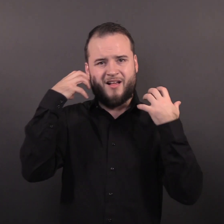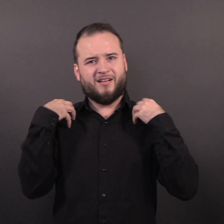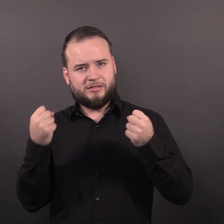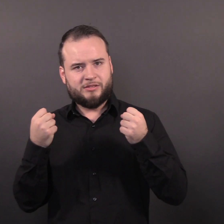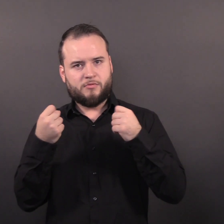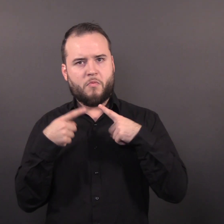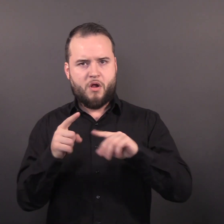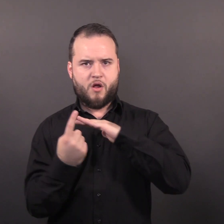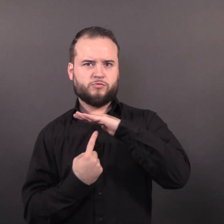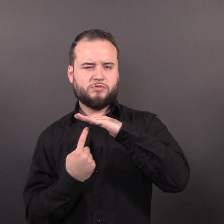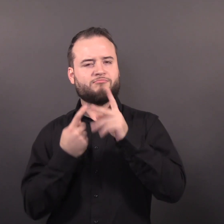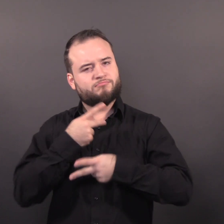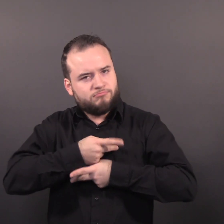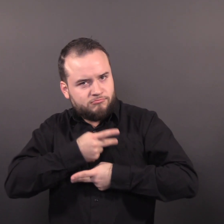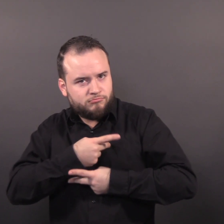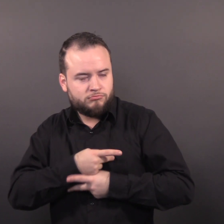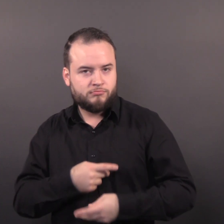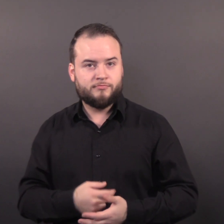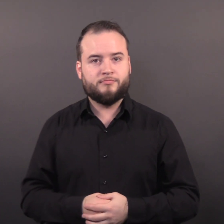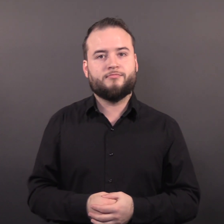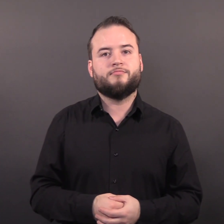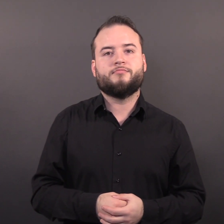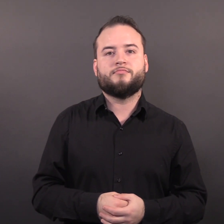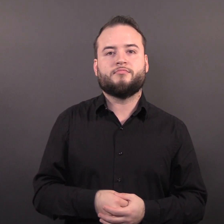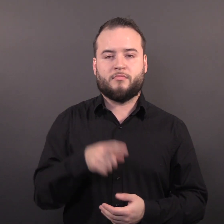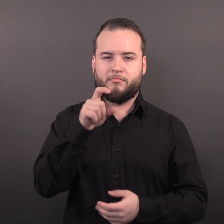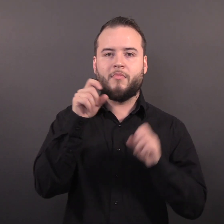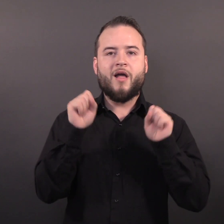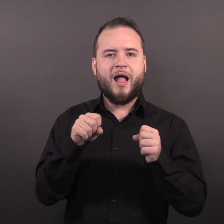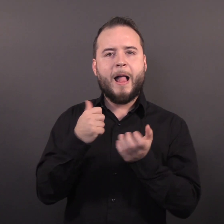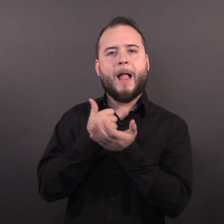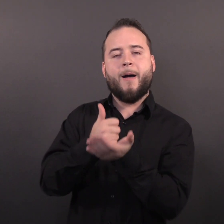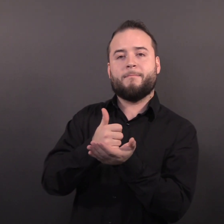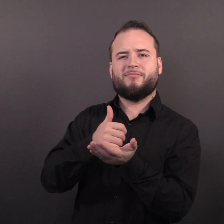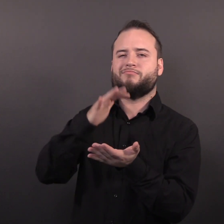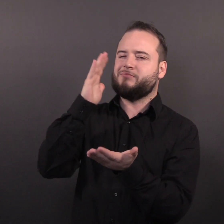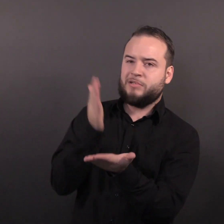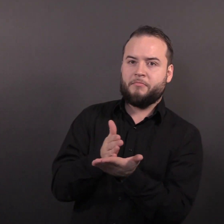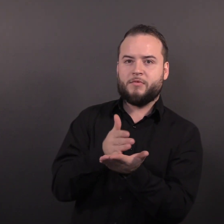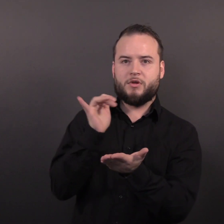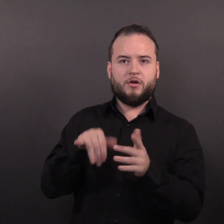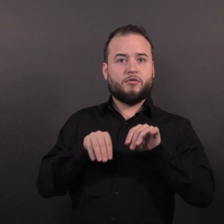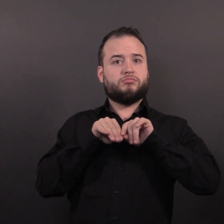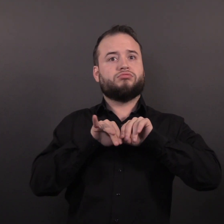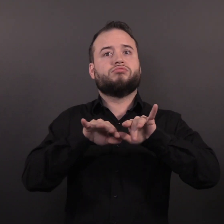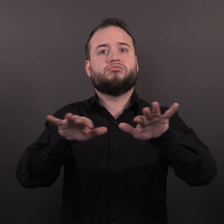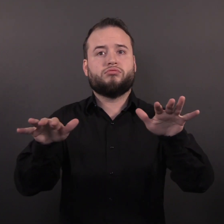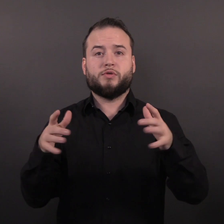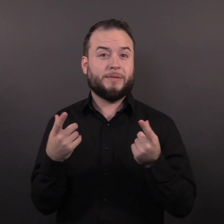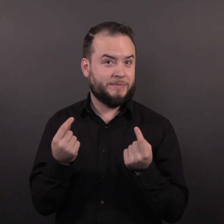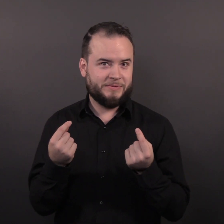You can help to stop this outbreak by: • Learning more about how monkeypox is